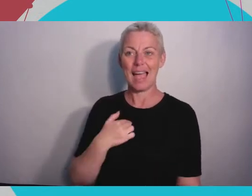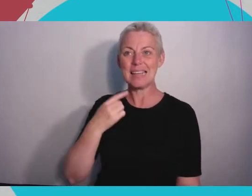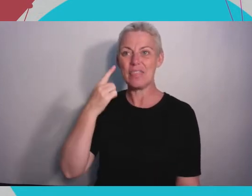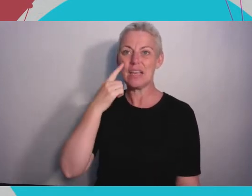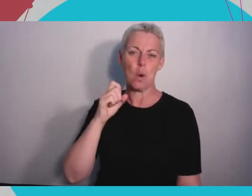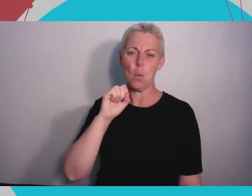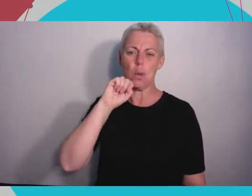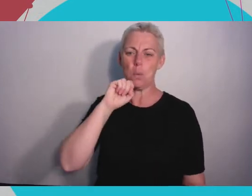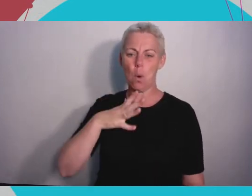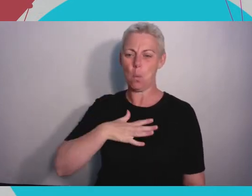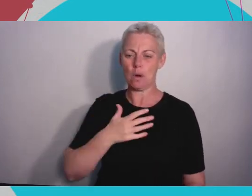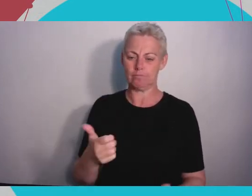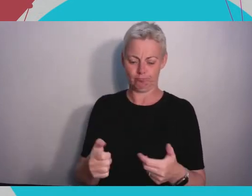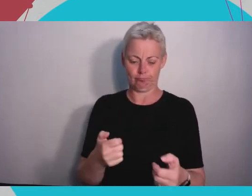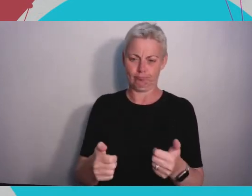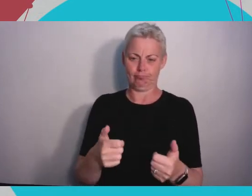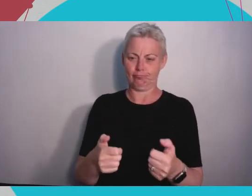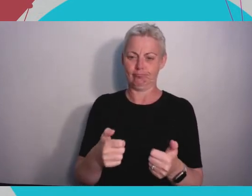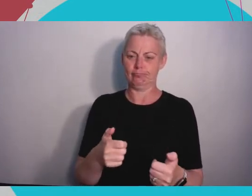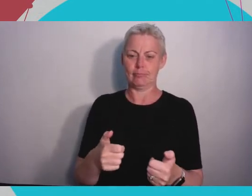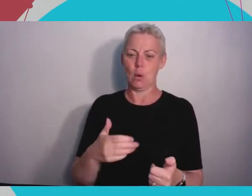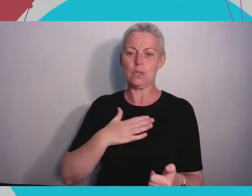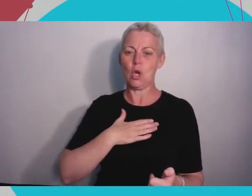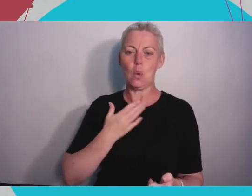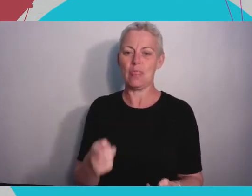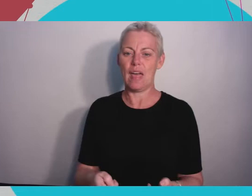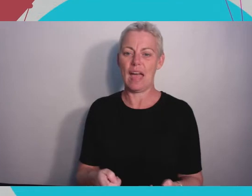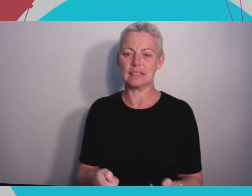sort of click at one thing and then use your hands on another we're going to want to use